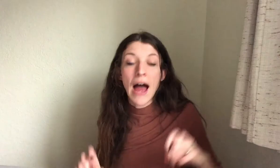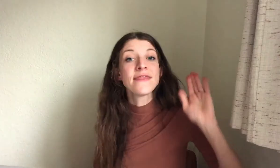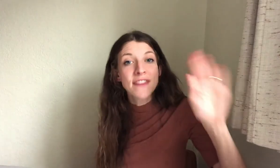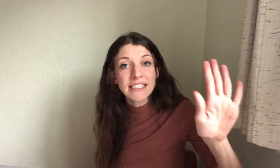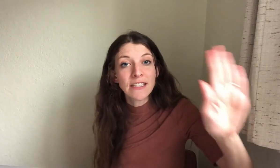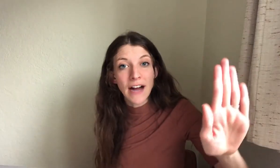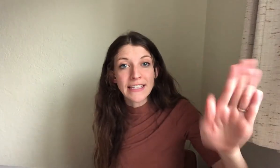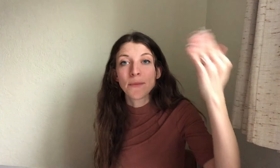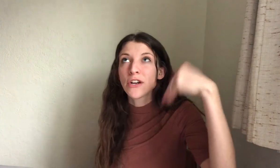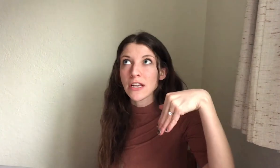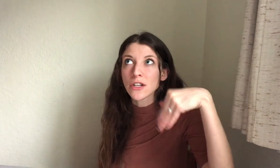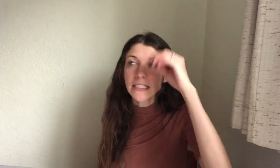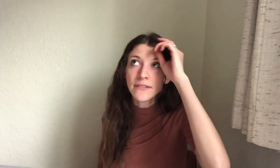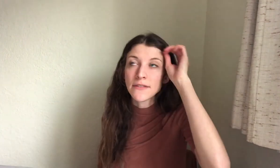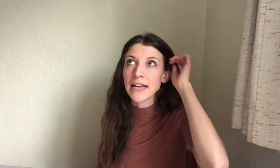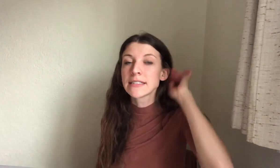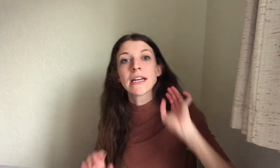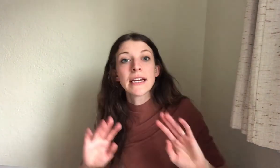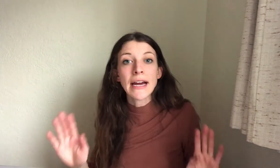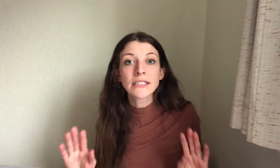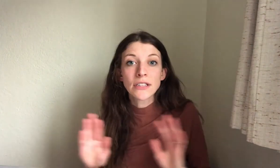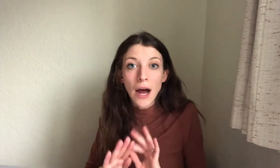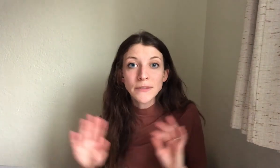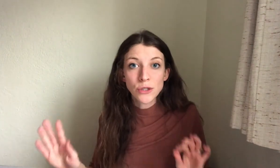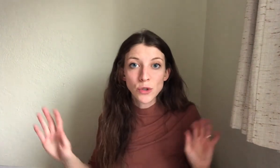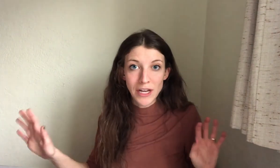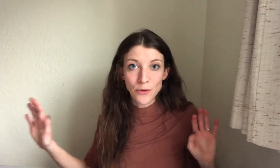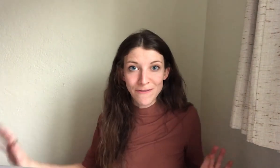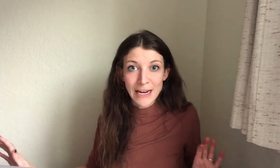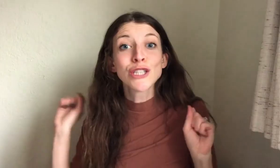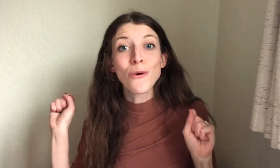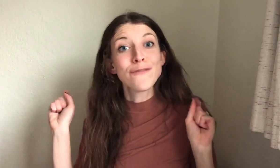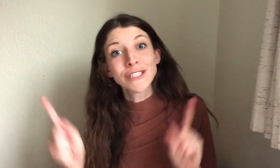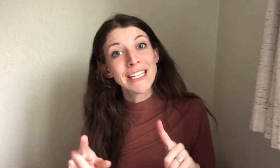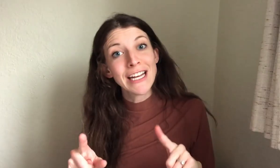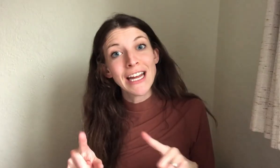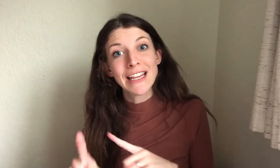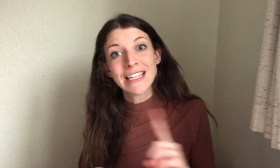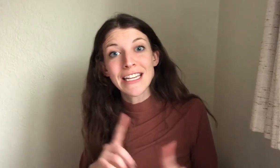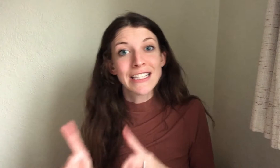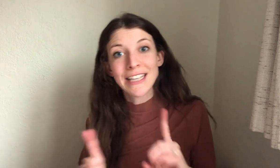and this device the particular TV device connects up to 23 feet. So if you're sitting in the same